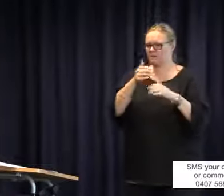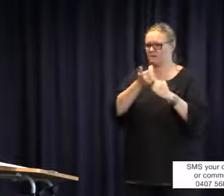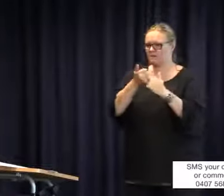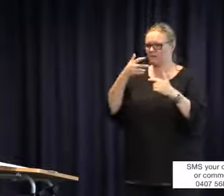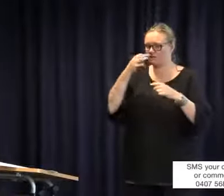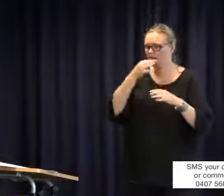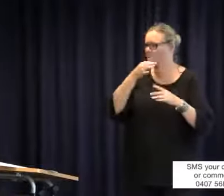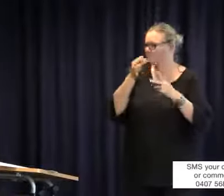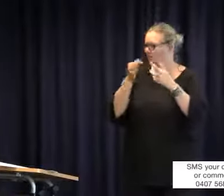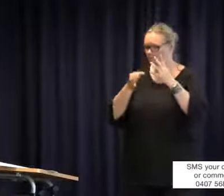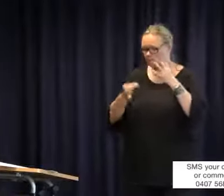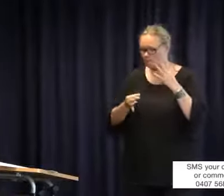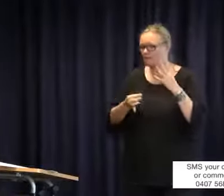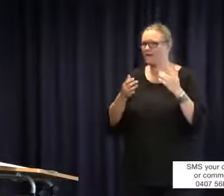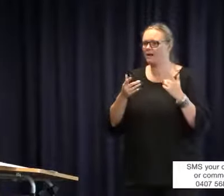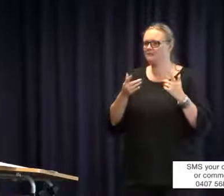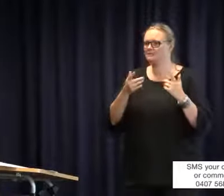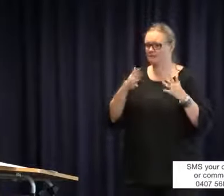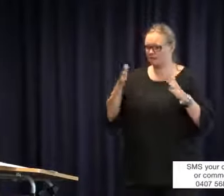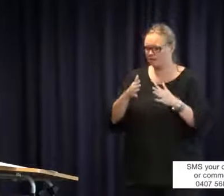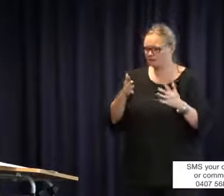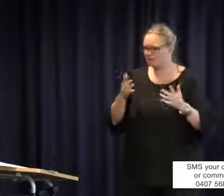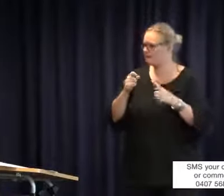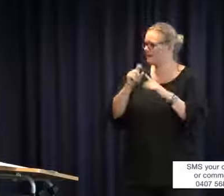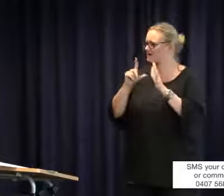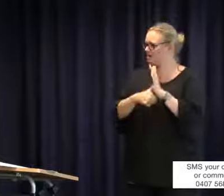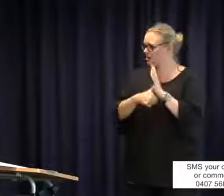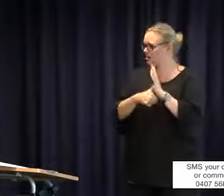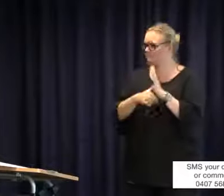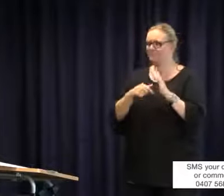the budget of that school. They provide the number of hours that a child will be supported